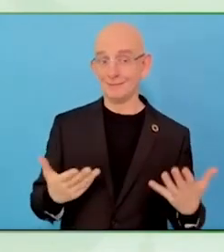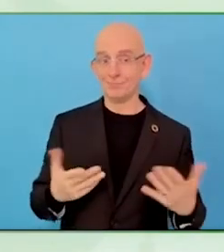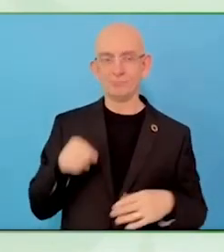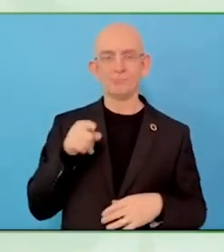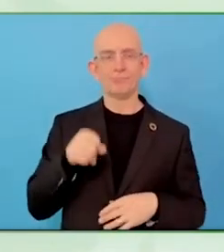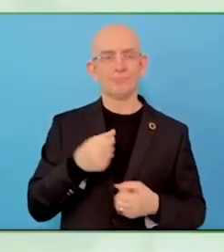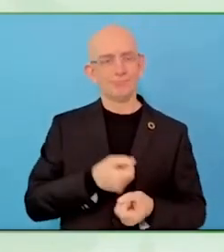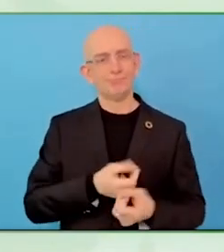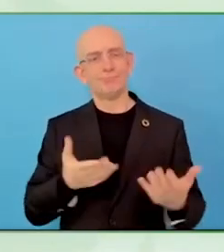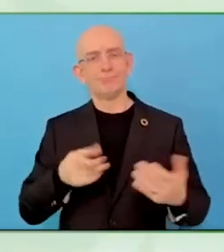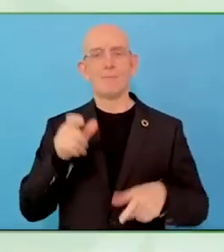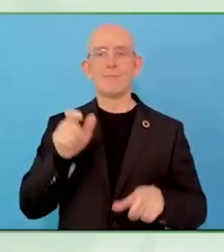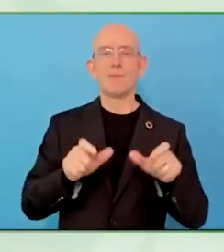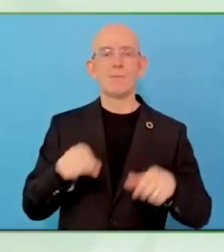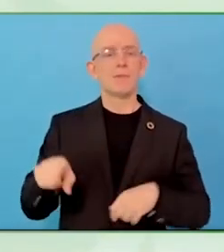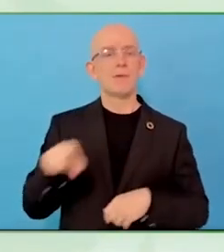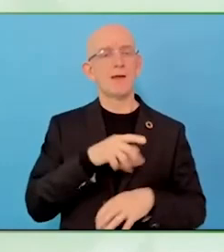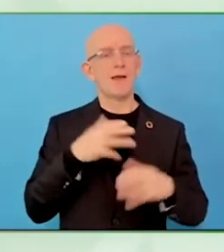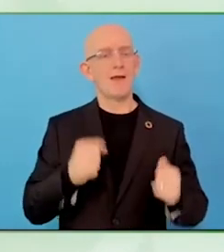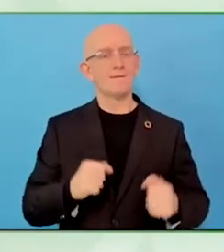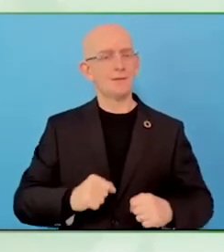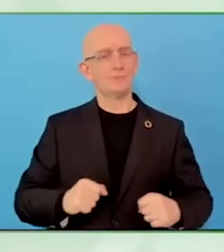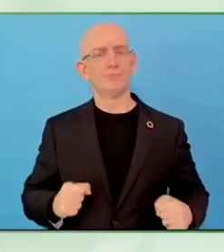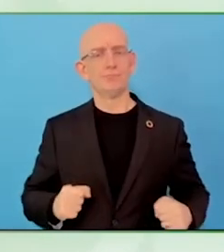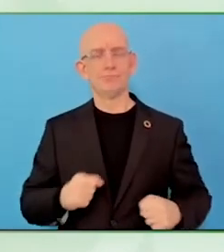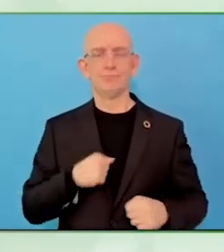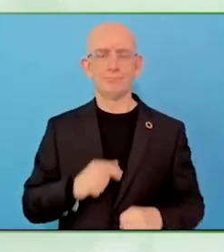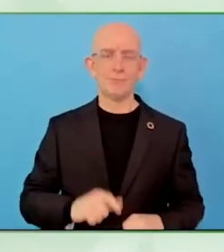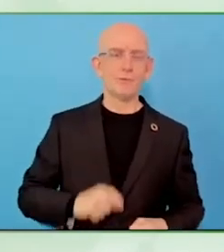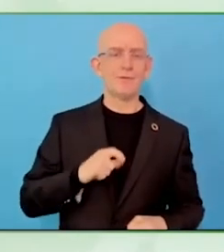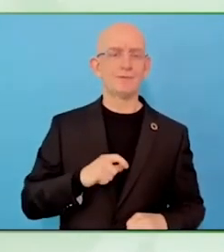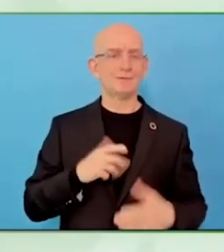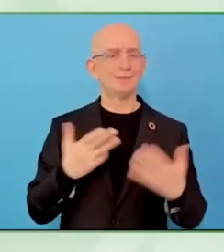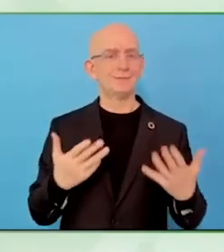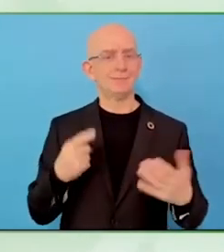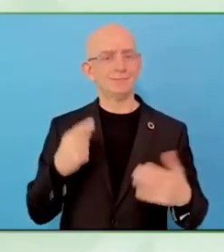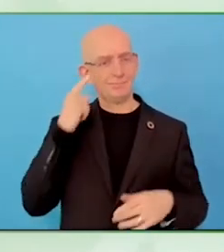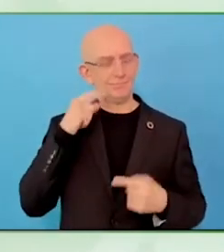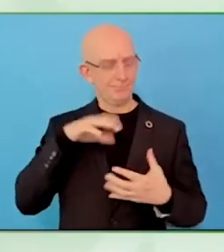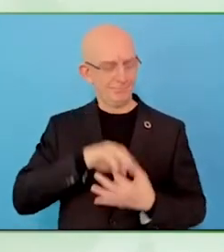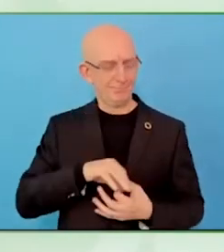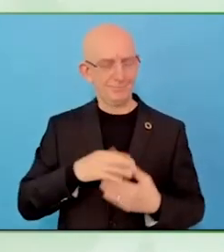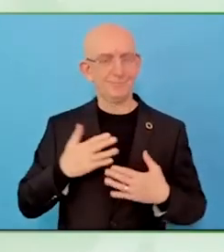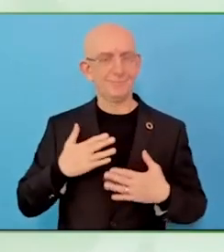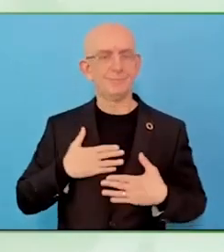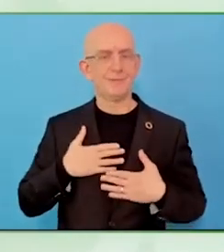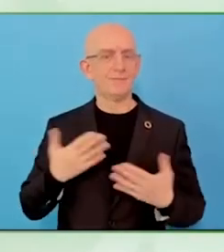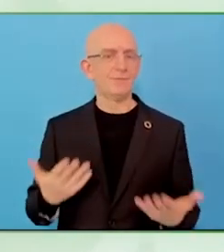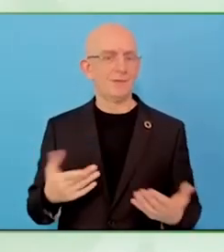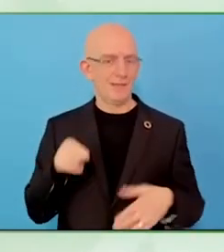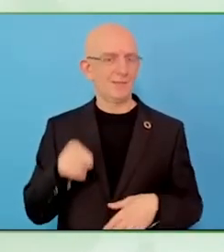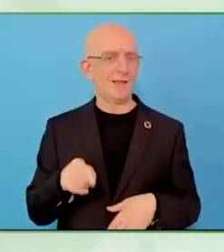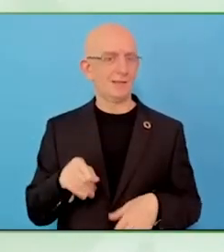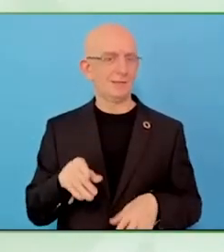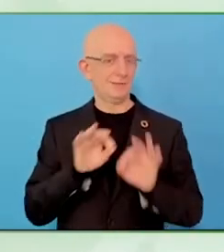What I want to highlight, all about, people with disabilities,